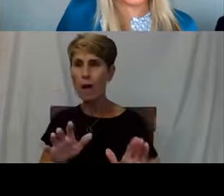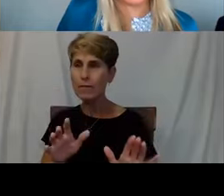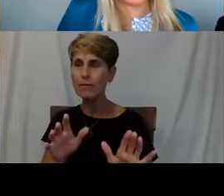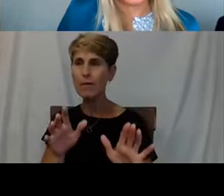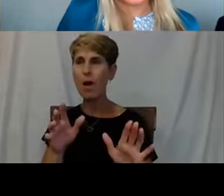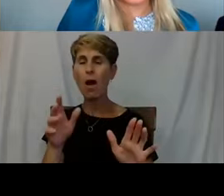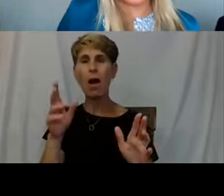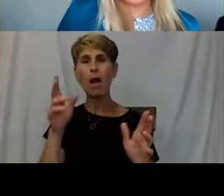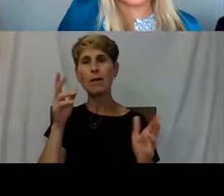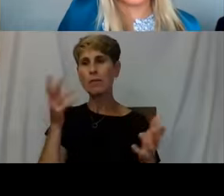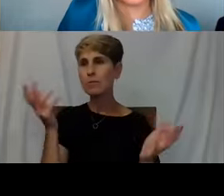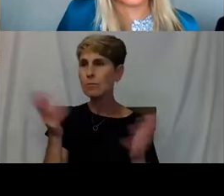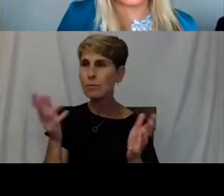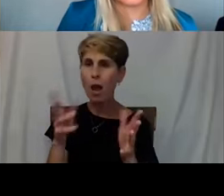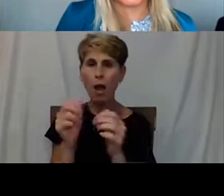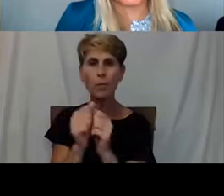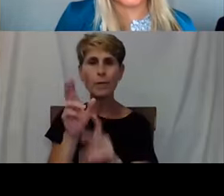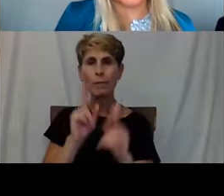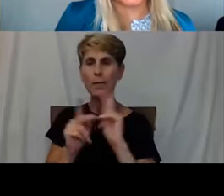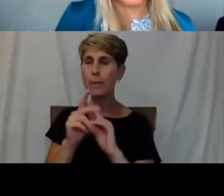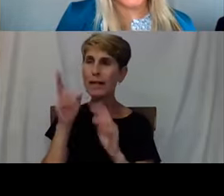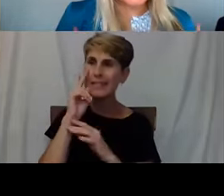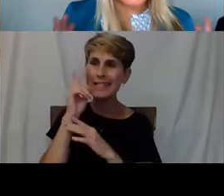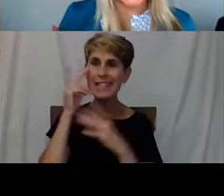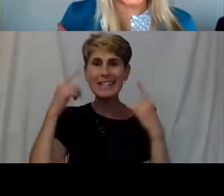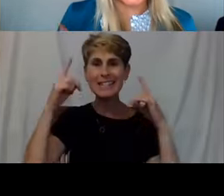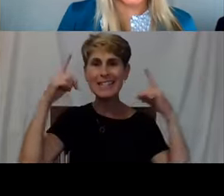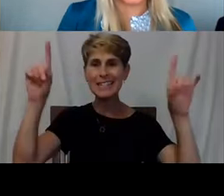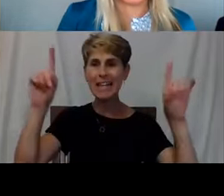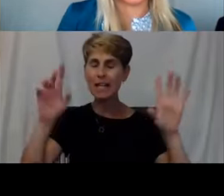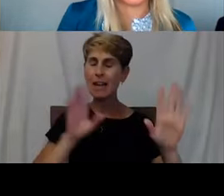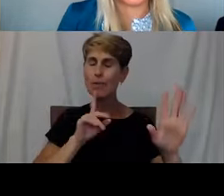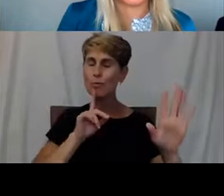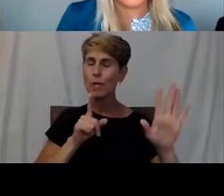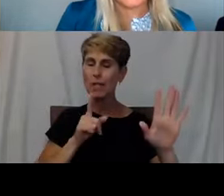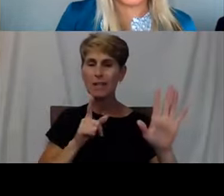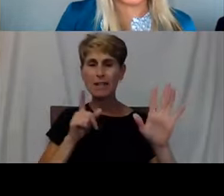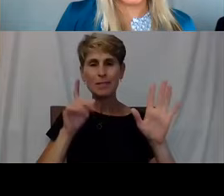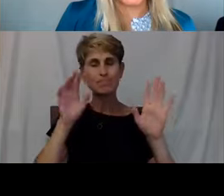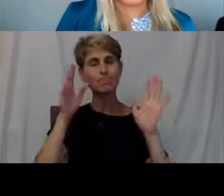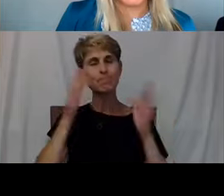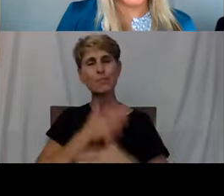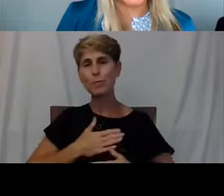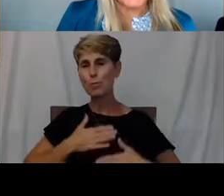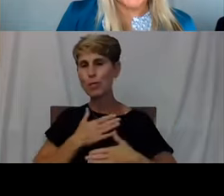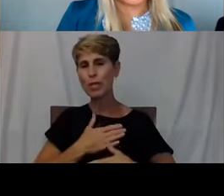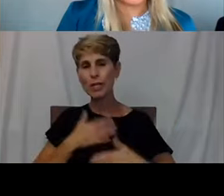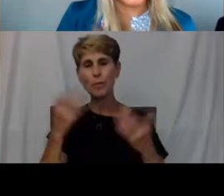and seeing that success is so wonderful. So I appreciate you being here so much.